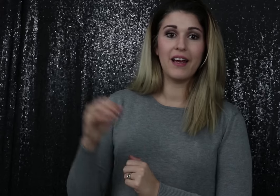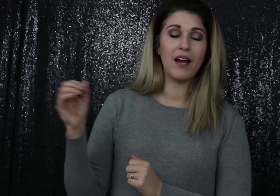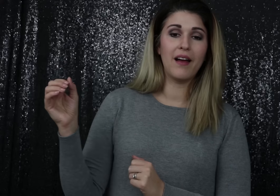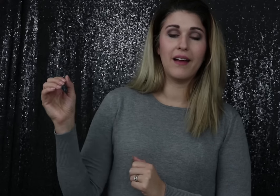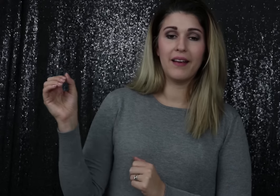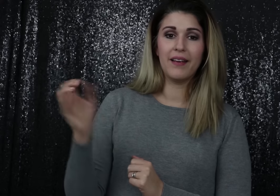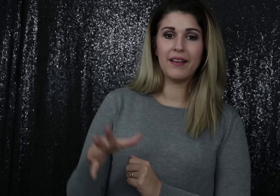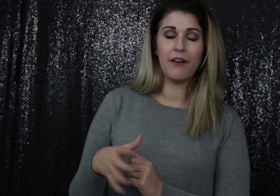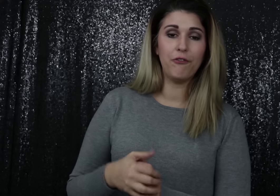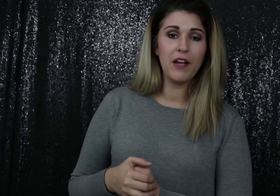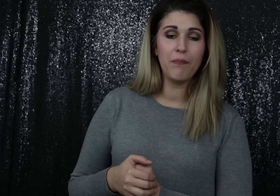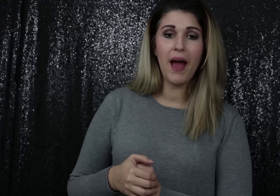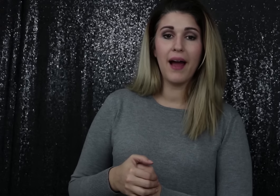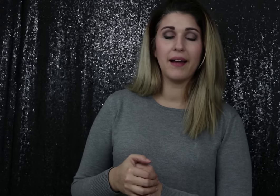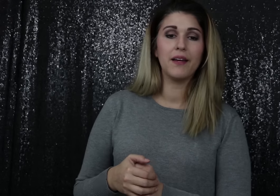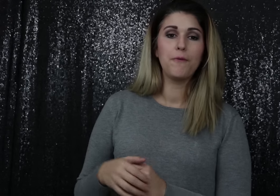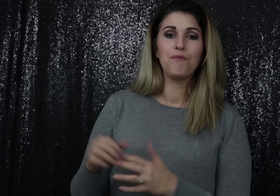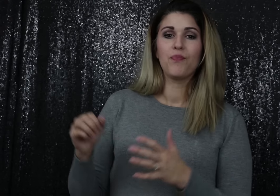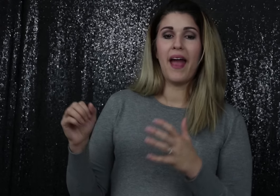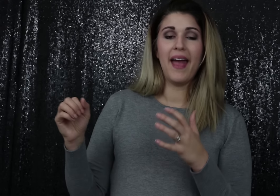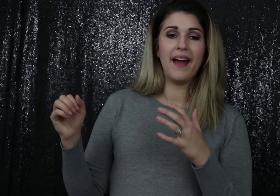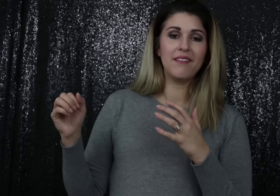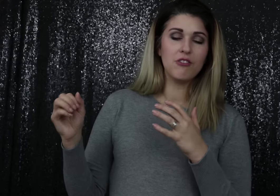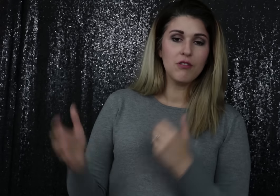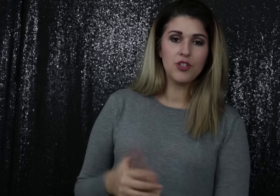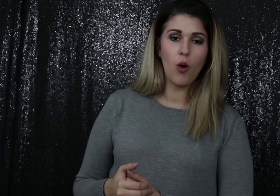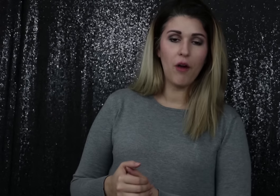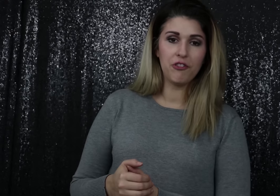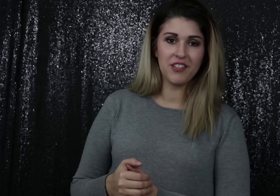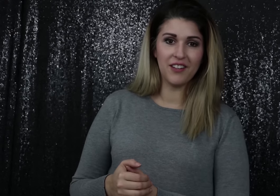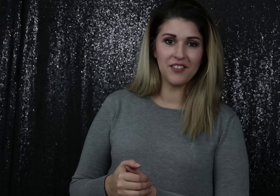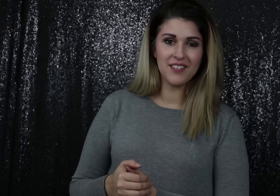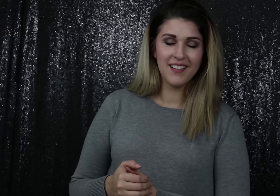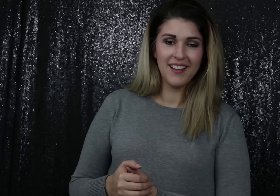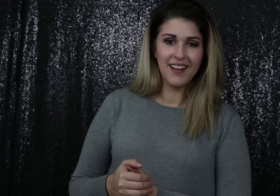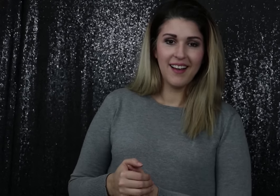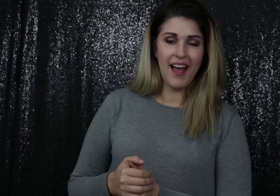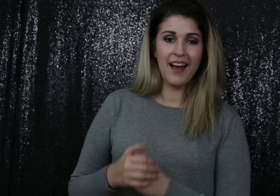get get feedback and show off your skills and meet some friends who practice